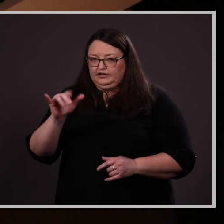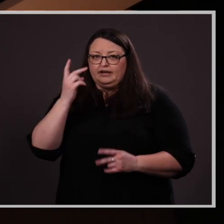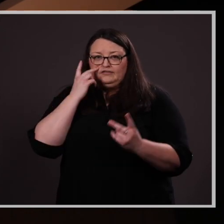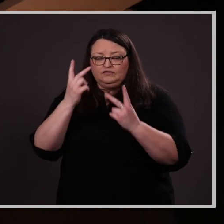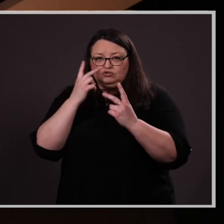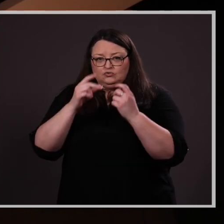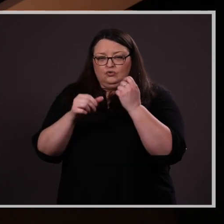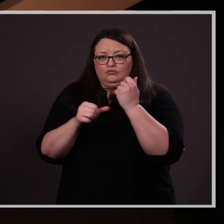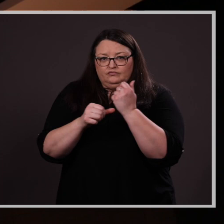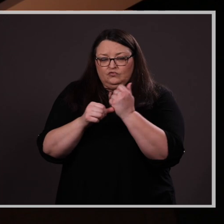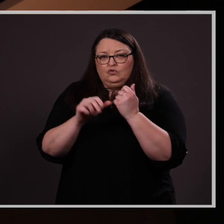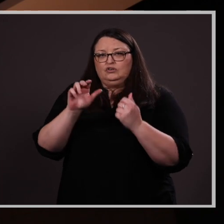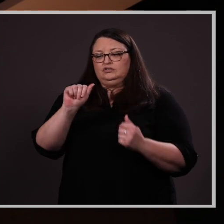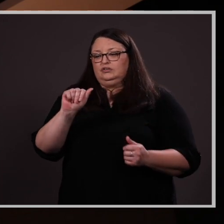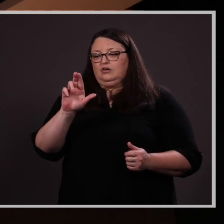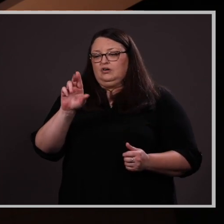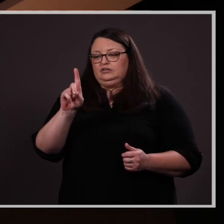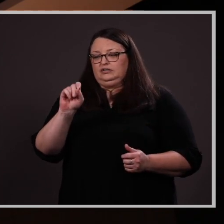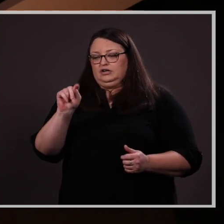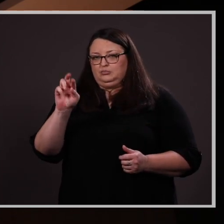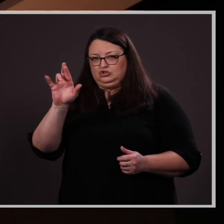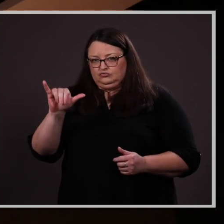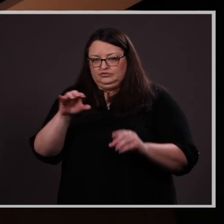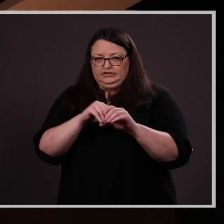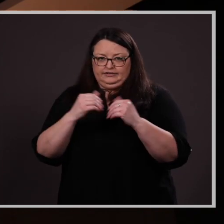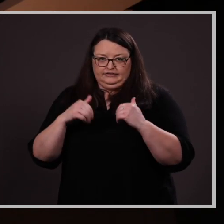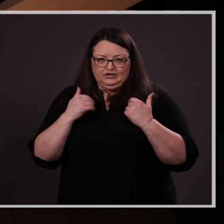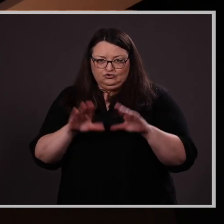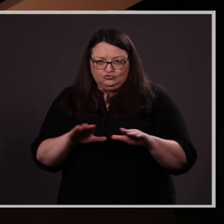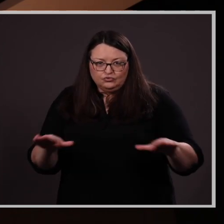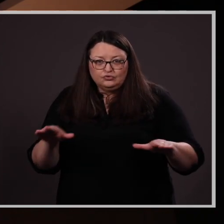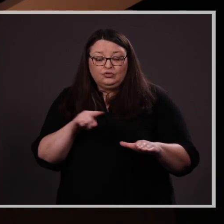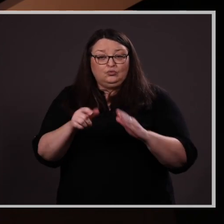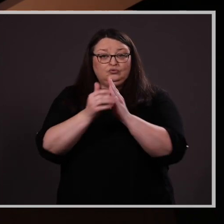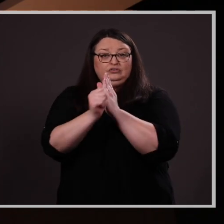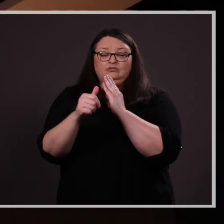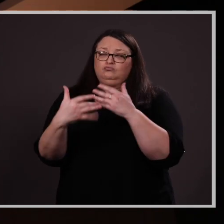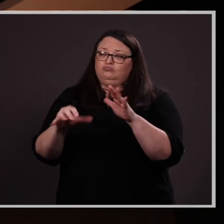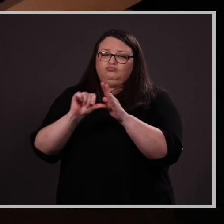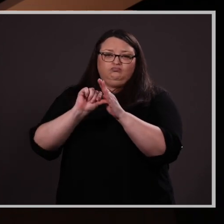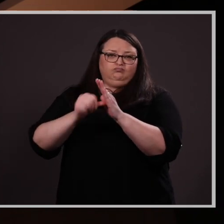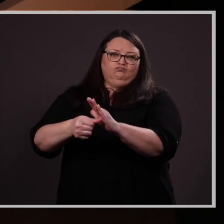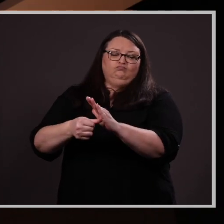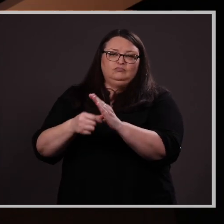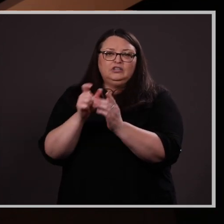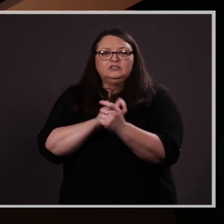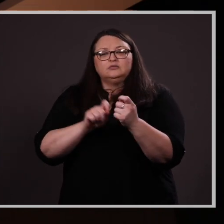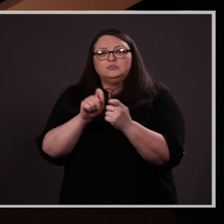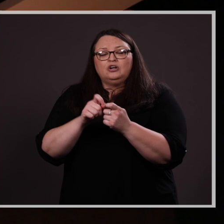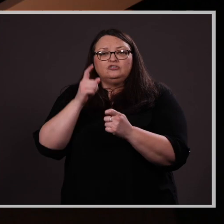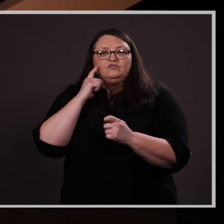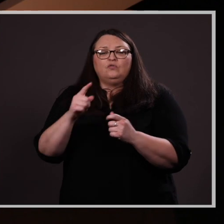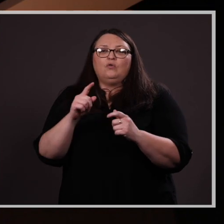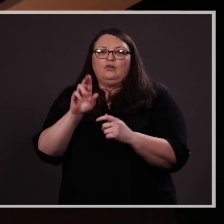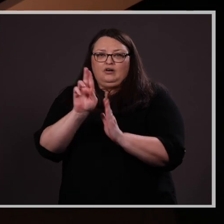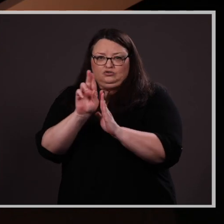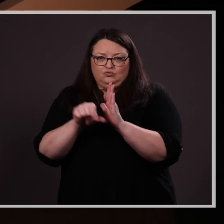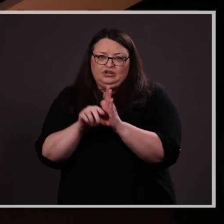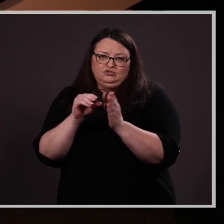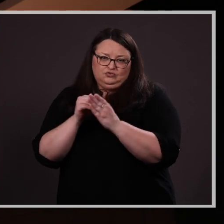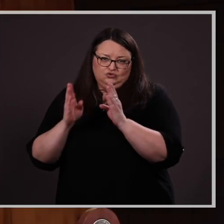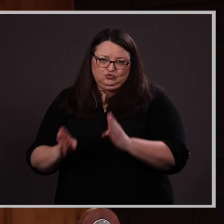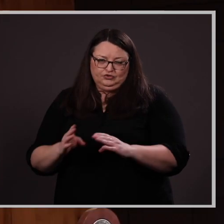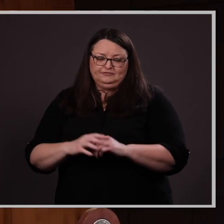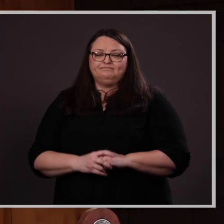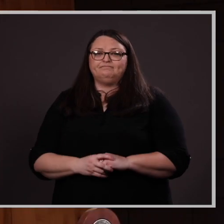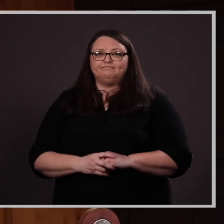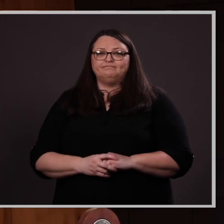audiometry in young children. These skills are truly impressive.